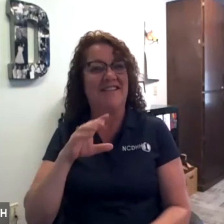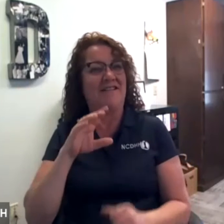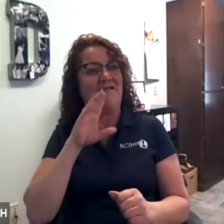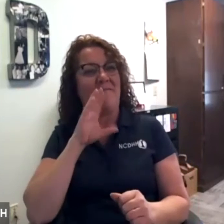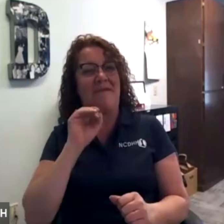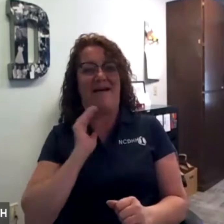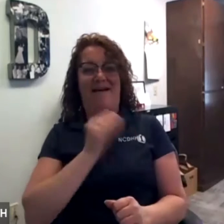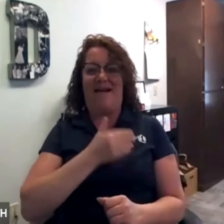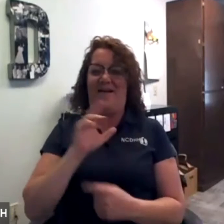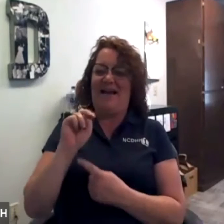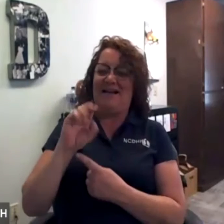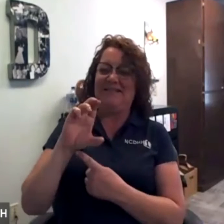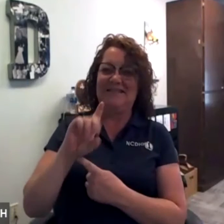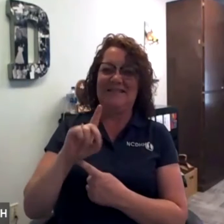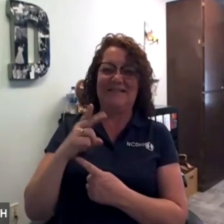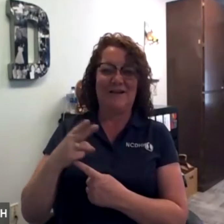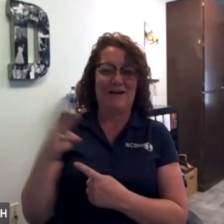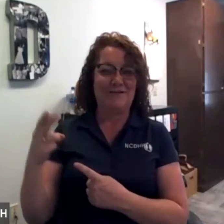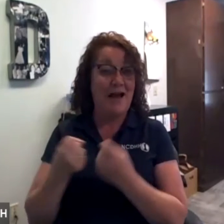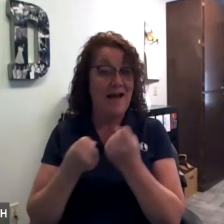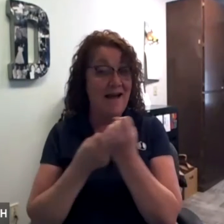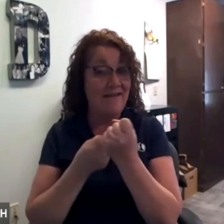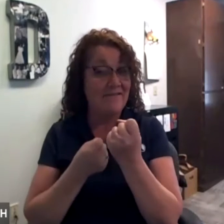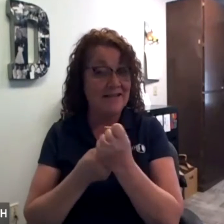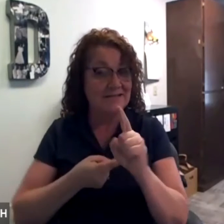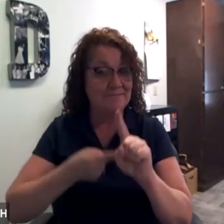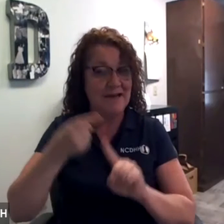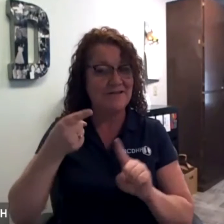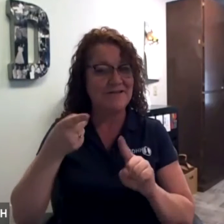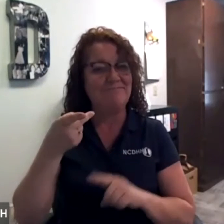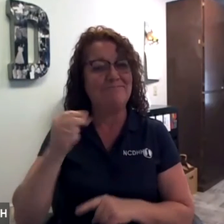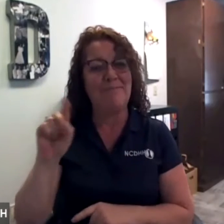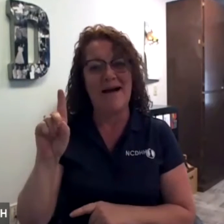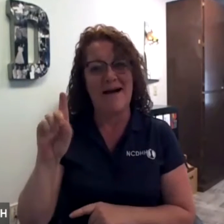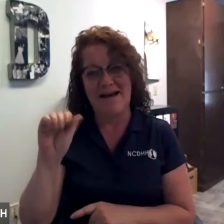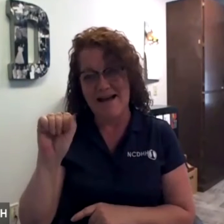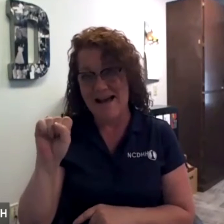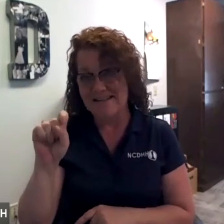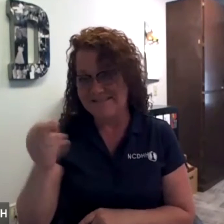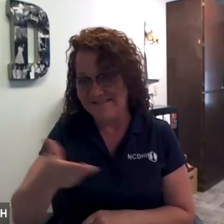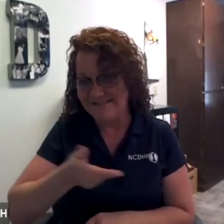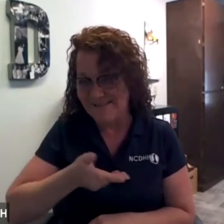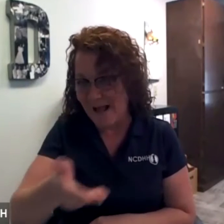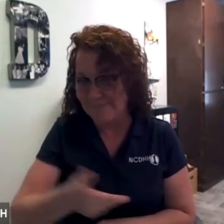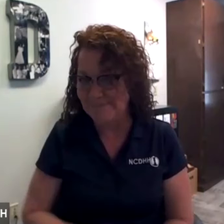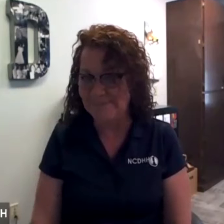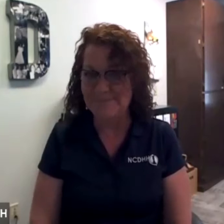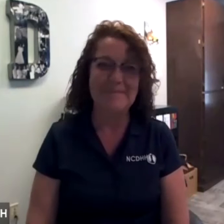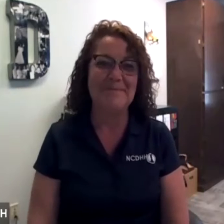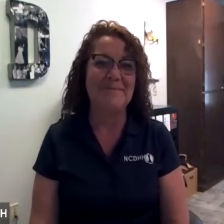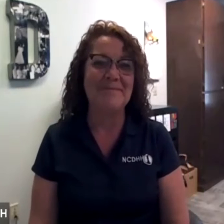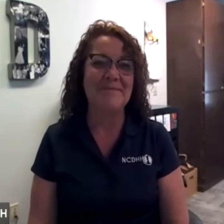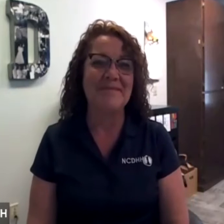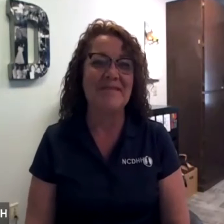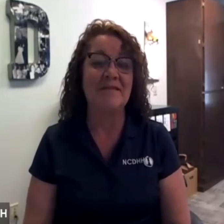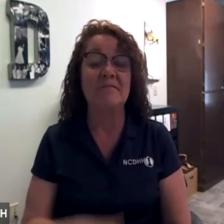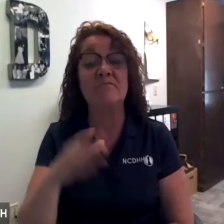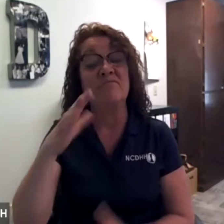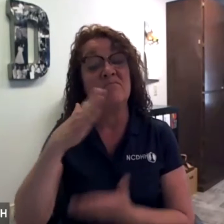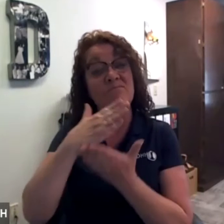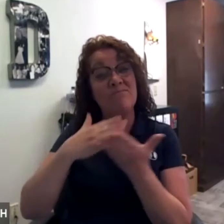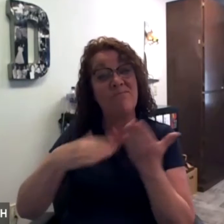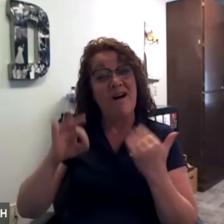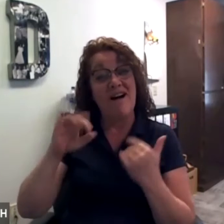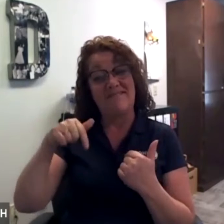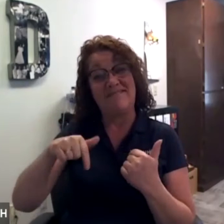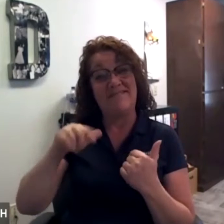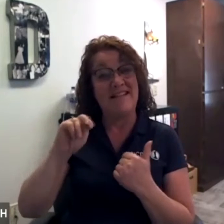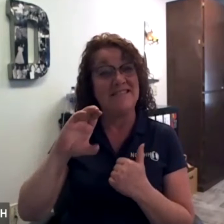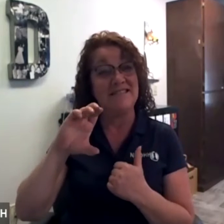Hearing. Today we're going to talk about NCDHH's advocacy specialist and this is today's podcast.